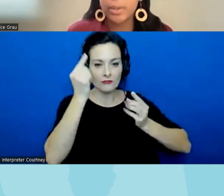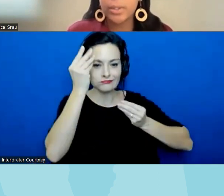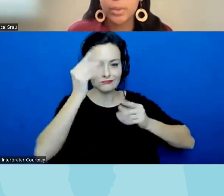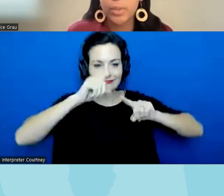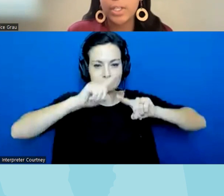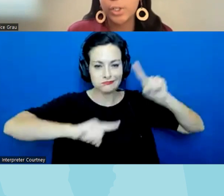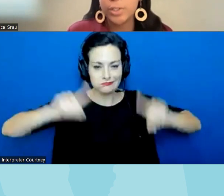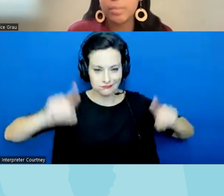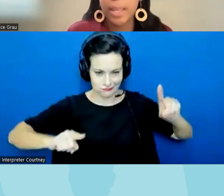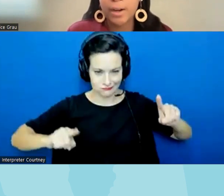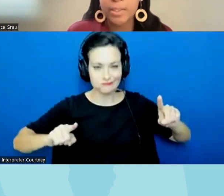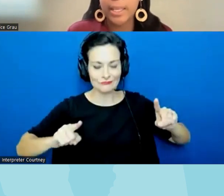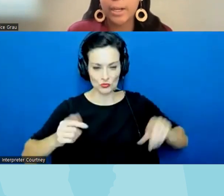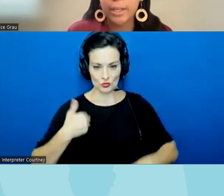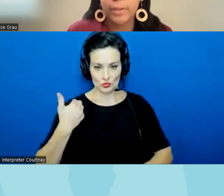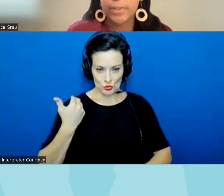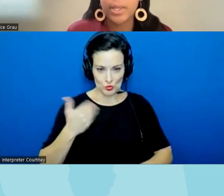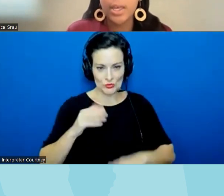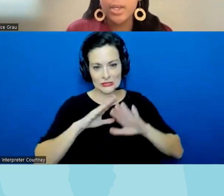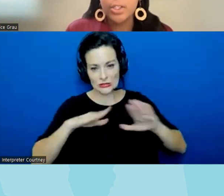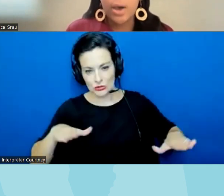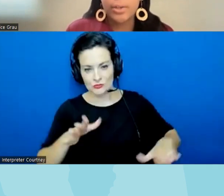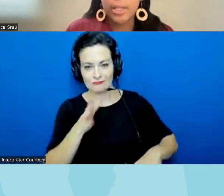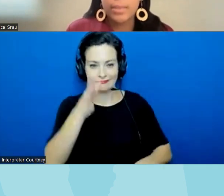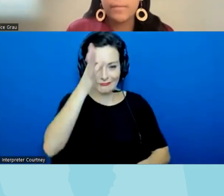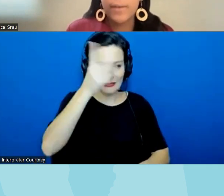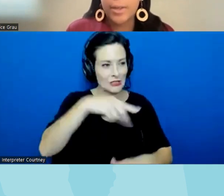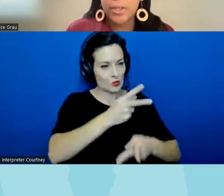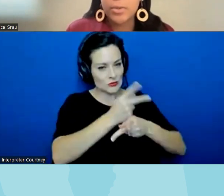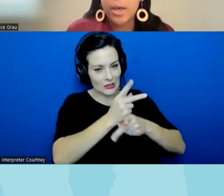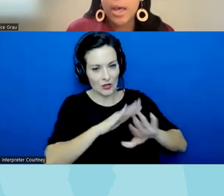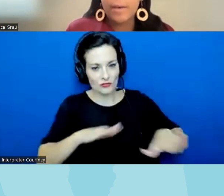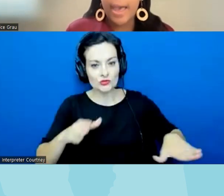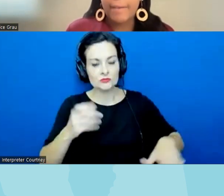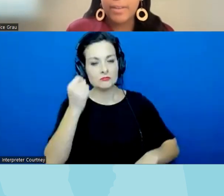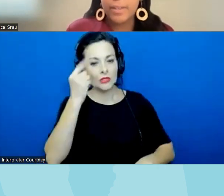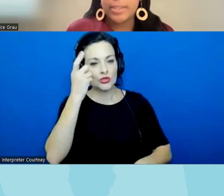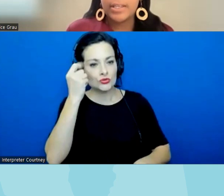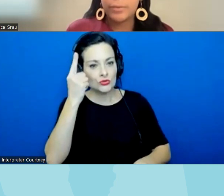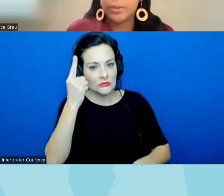with youth and children and parents and caregivers to understand the value of having these difficult